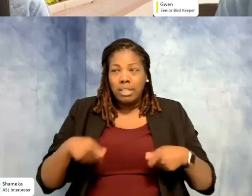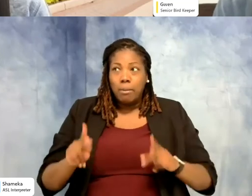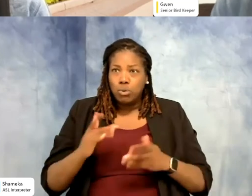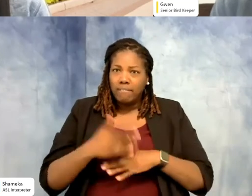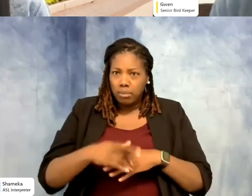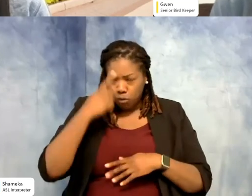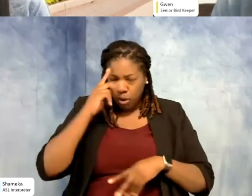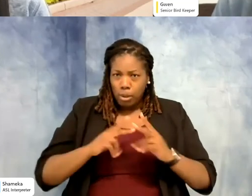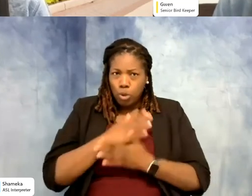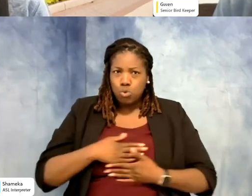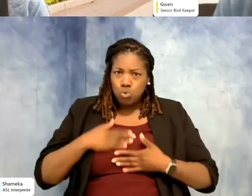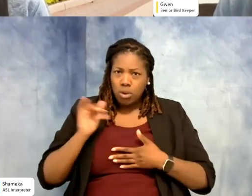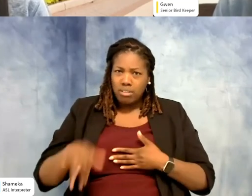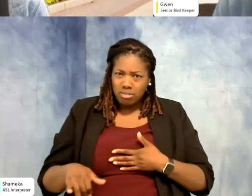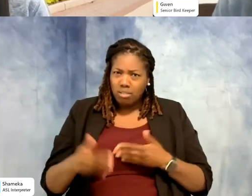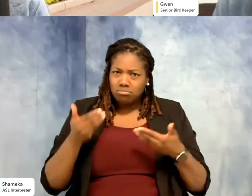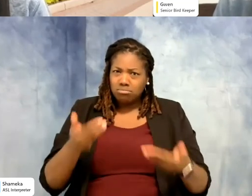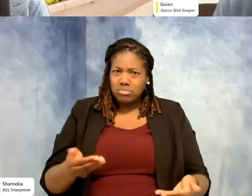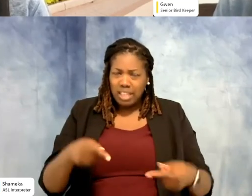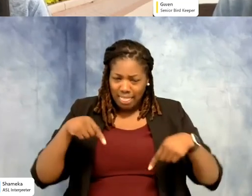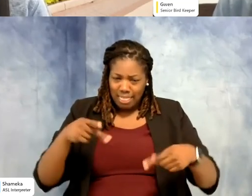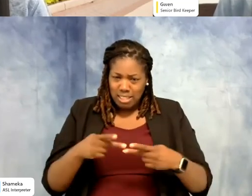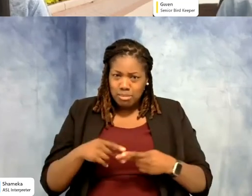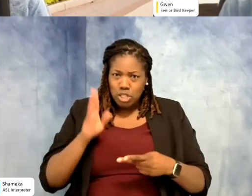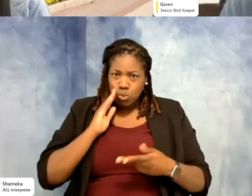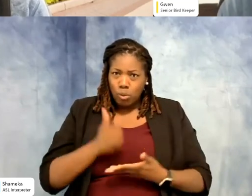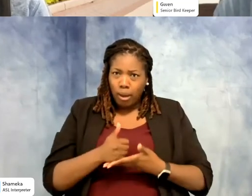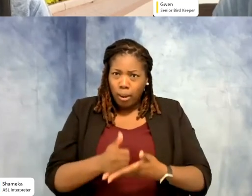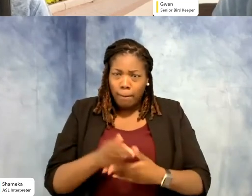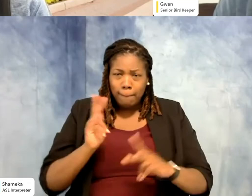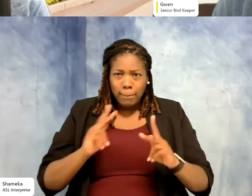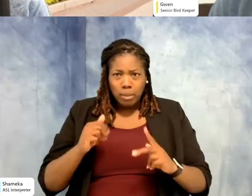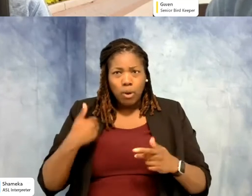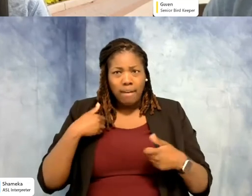kind of thing, this is the place to be to make that happen. So yes, people do get to go out in the field and